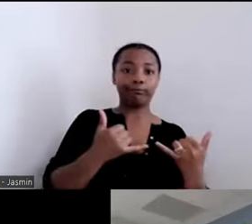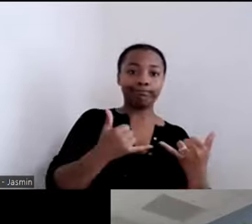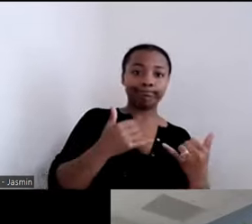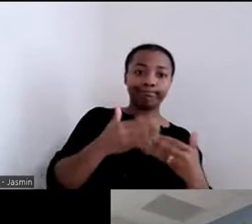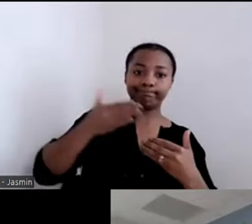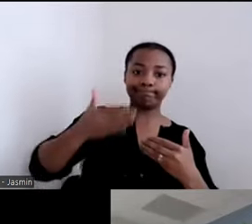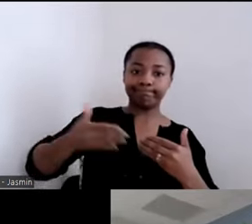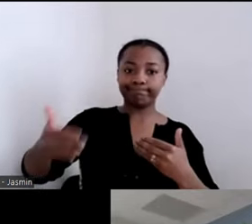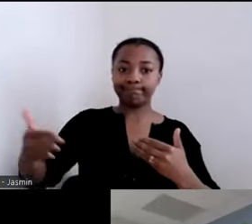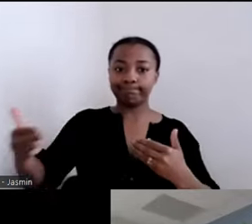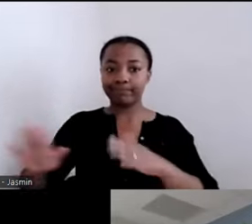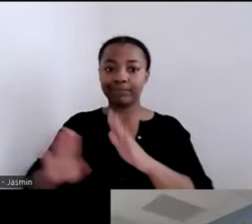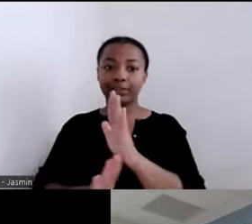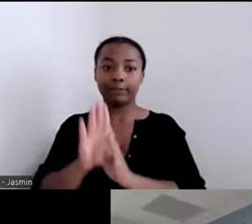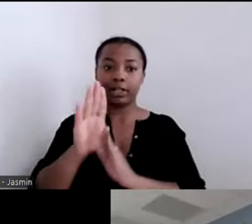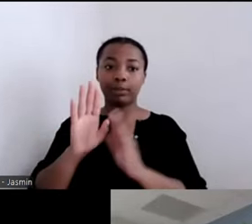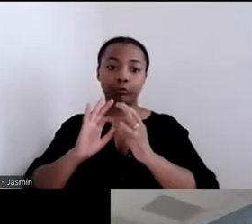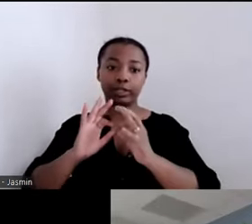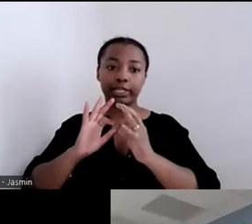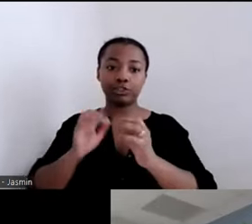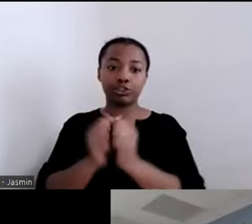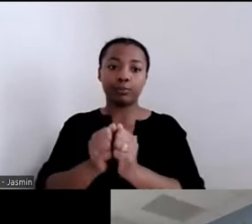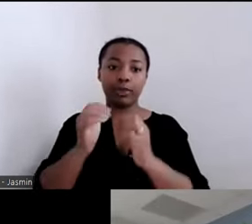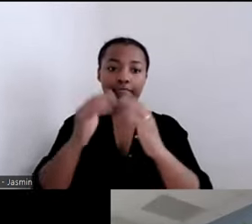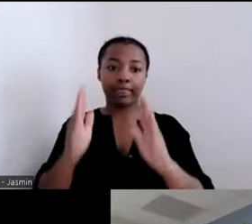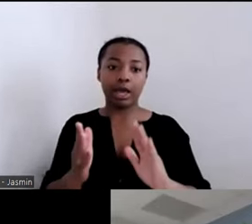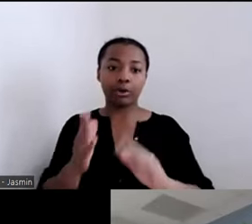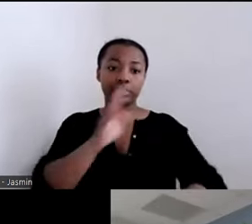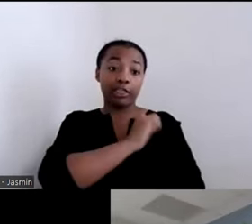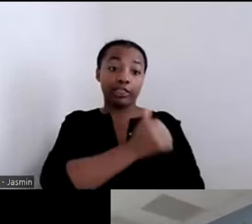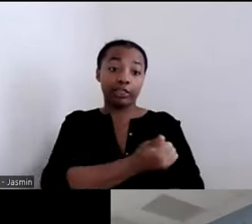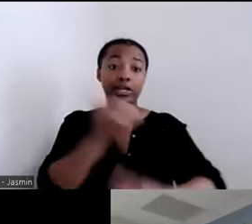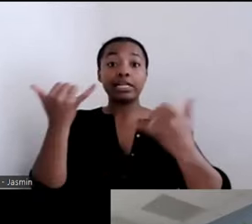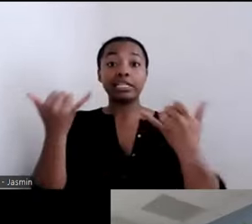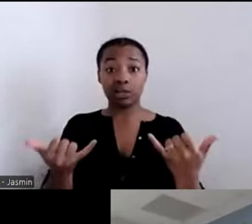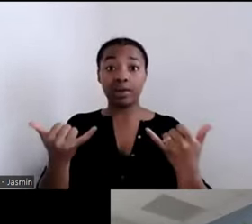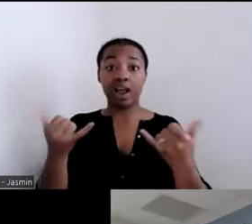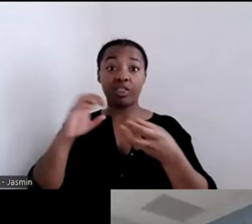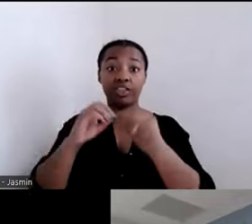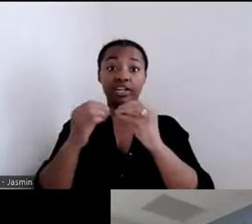of that, the number of specialized vouchers for people with disabilities that have